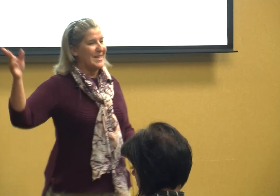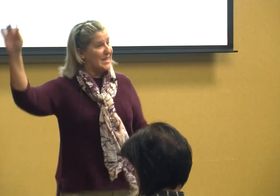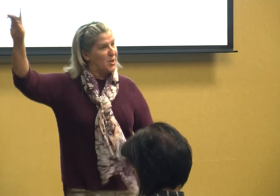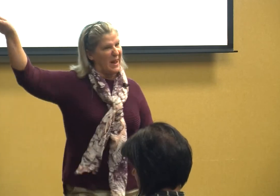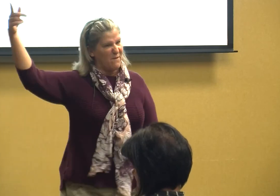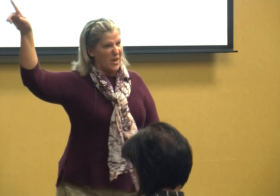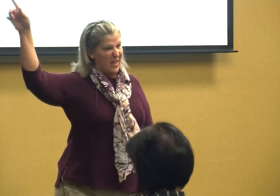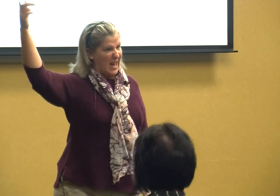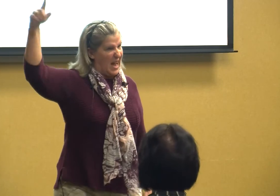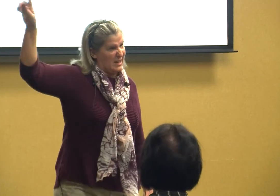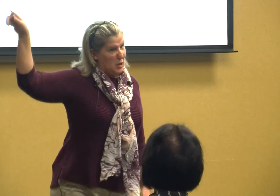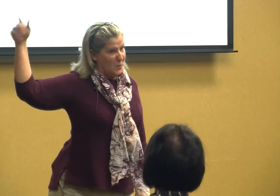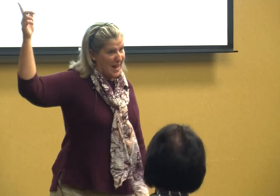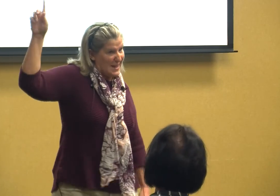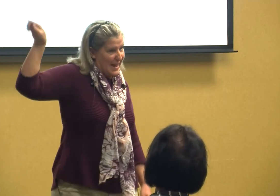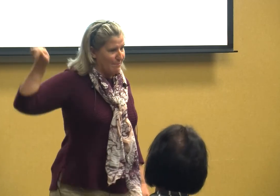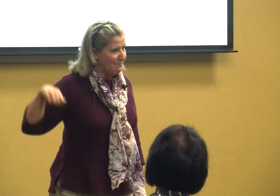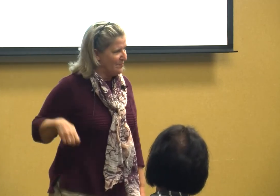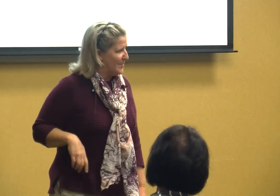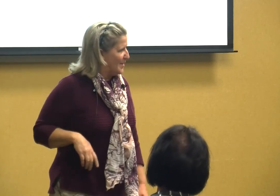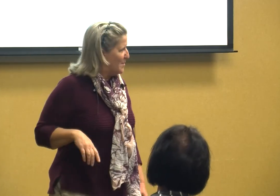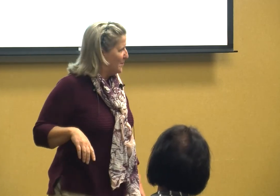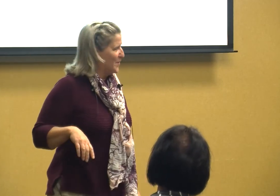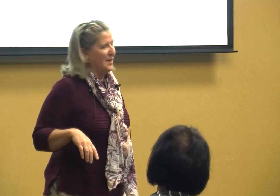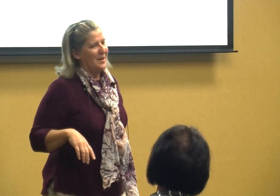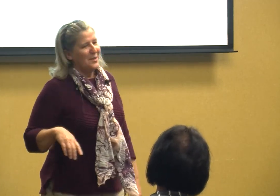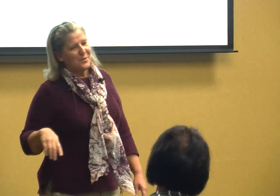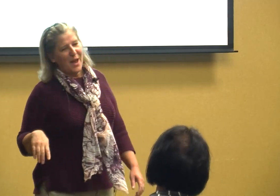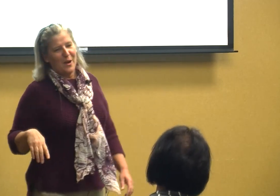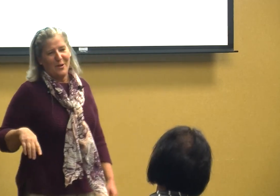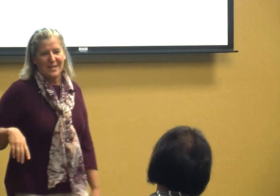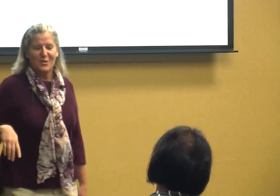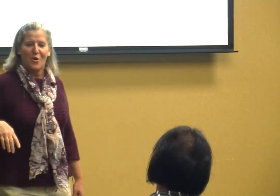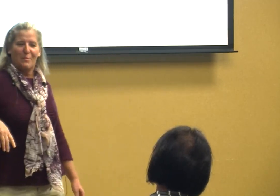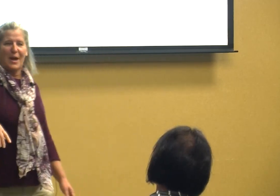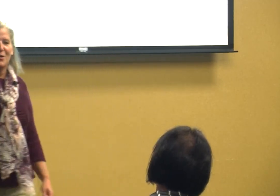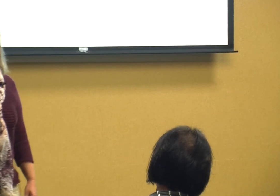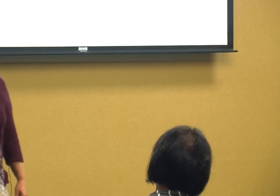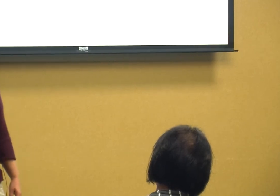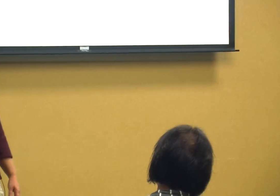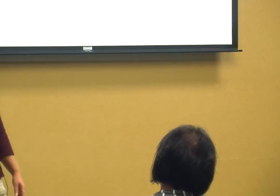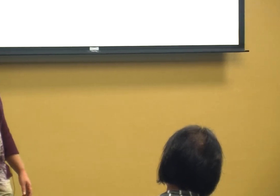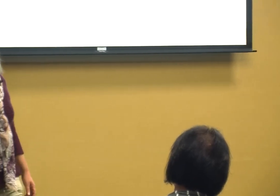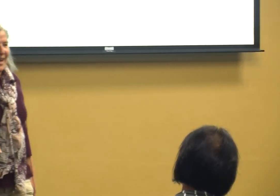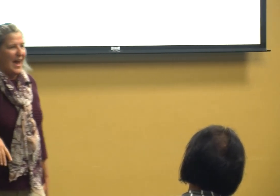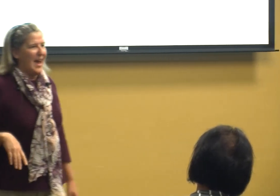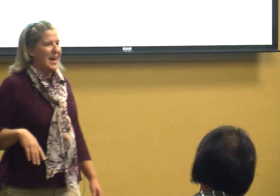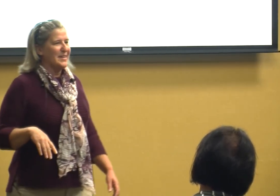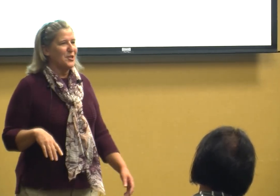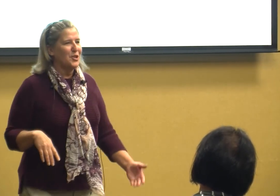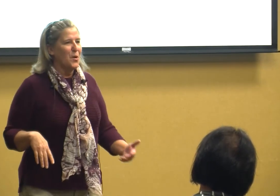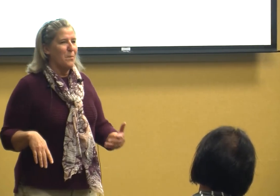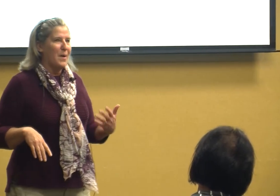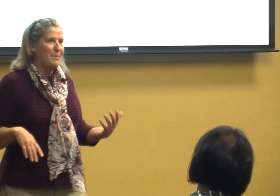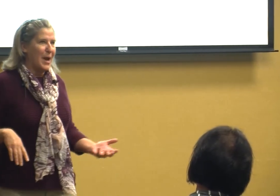teach him everything I knew that day you know so I started my career early and you know my parents